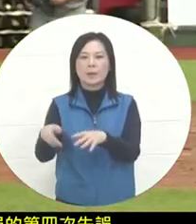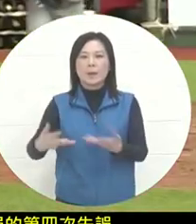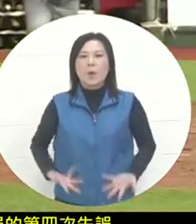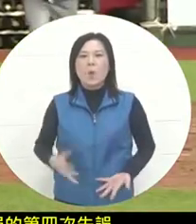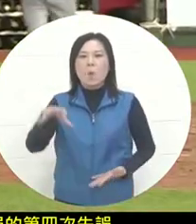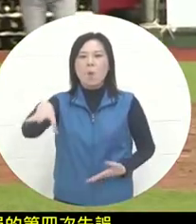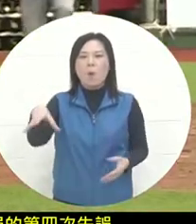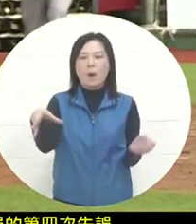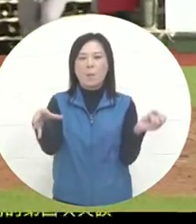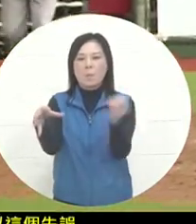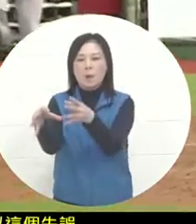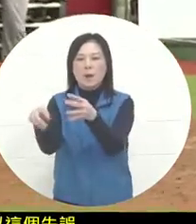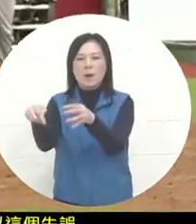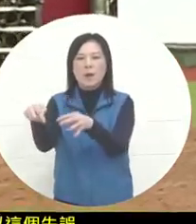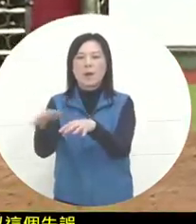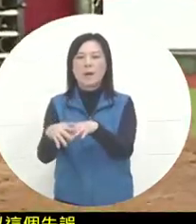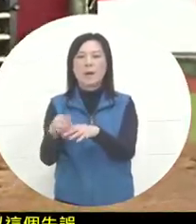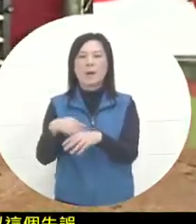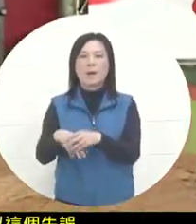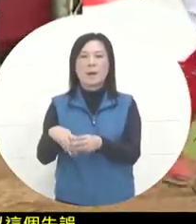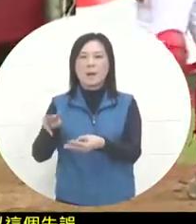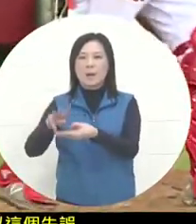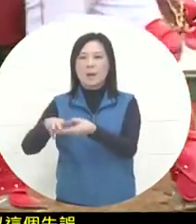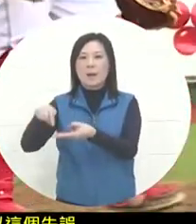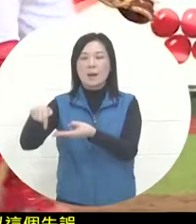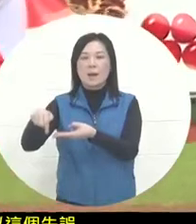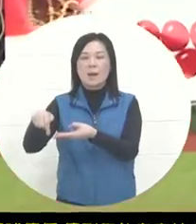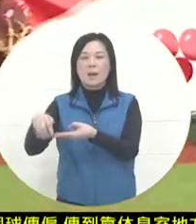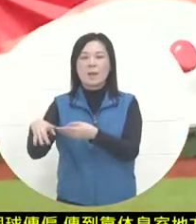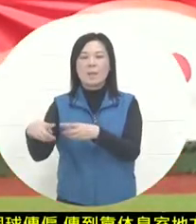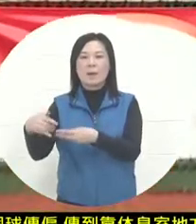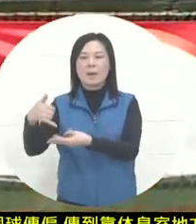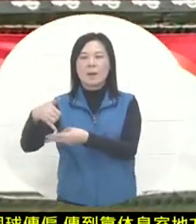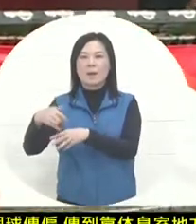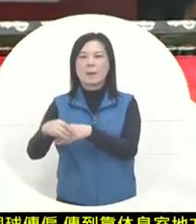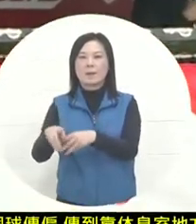also caused the runner on the base report to directly go to second and third base